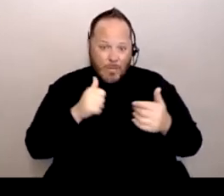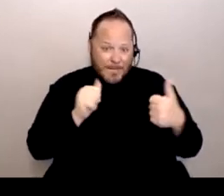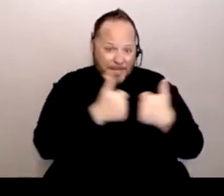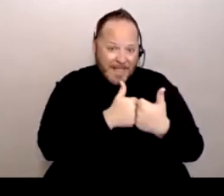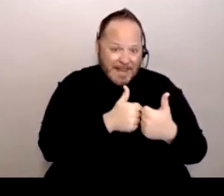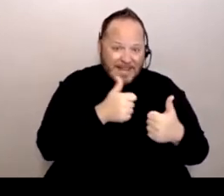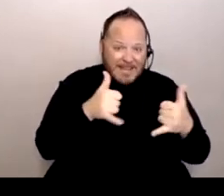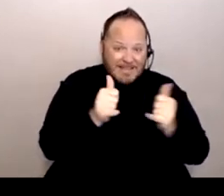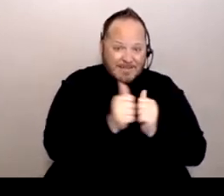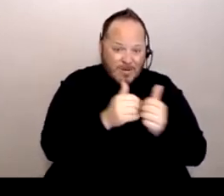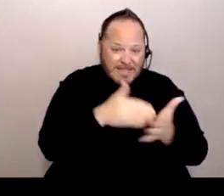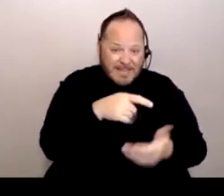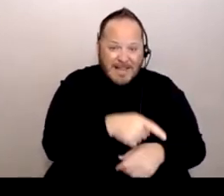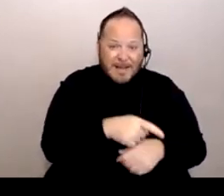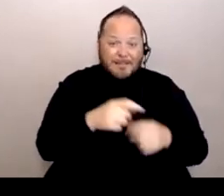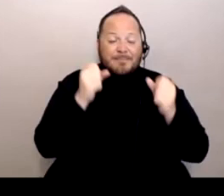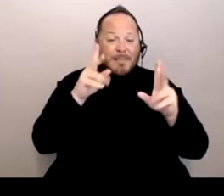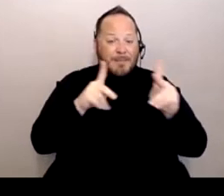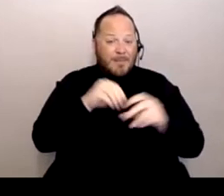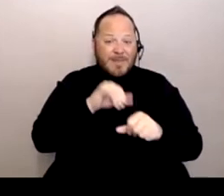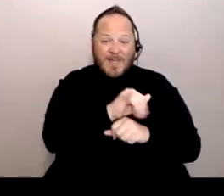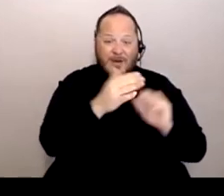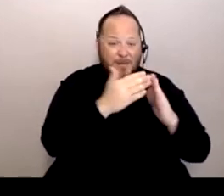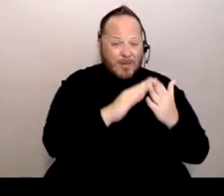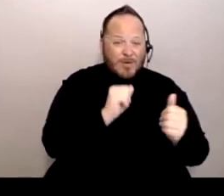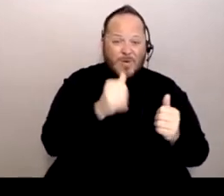don't have access to resources, don't have an extra bedroom to quarantine.